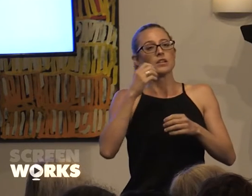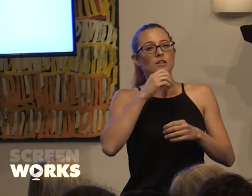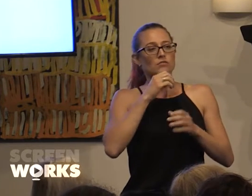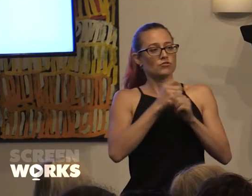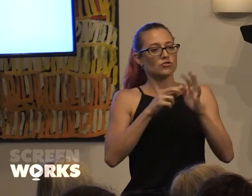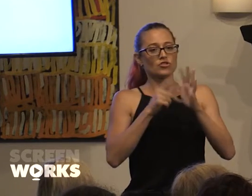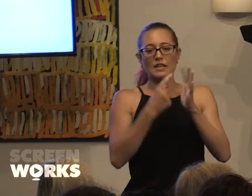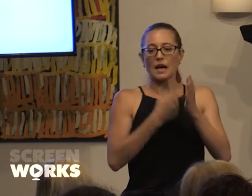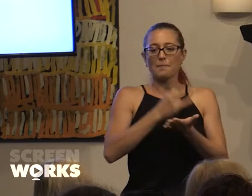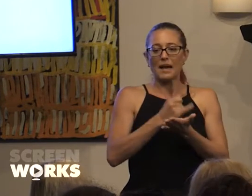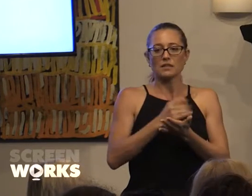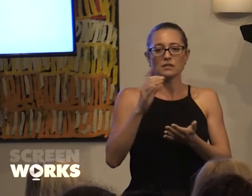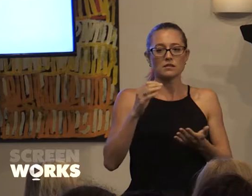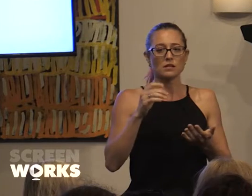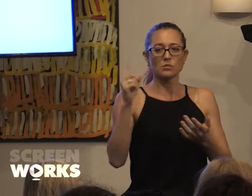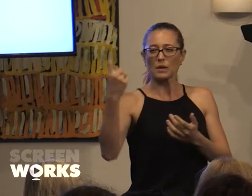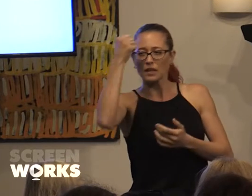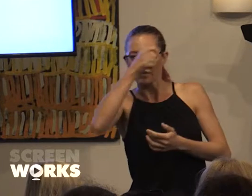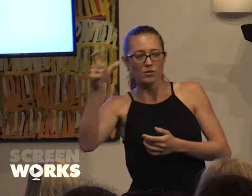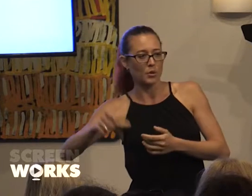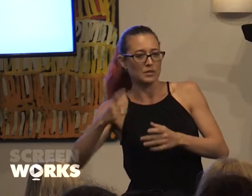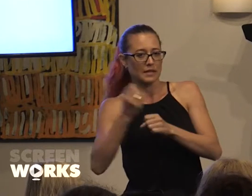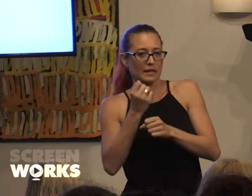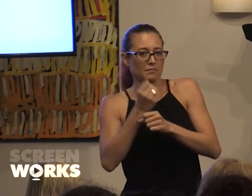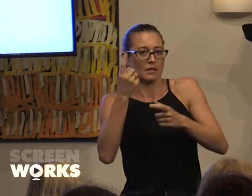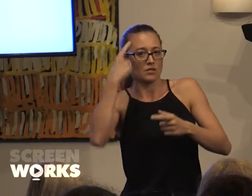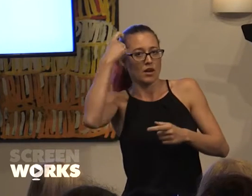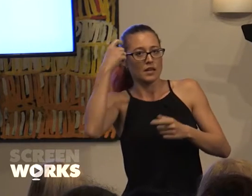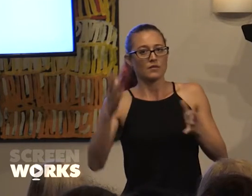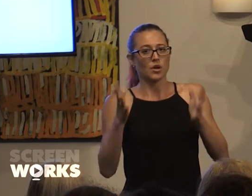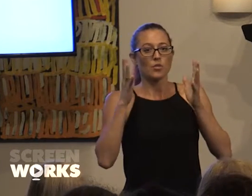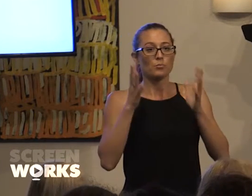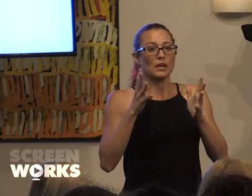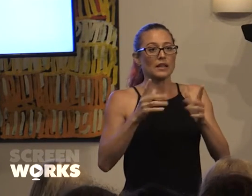And it was one of our clever people that came up with the idea of the 'Brilliant Careers, Brilliant Stories,